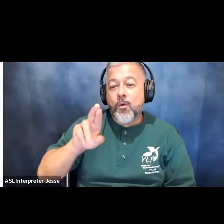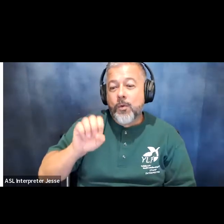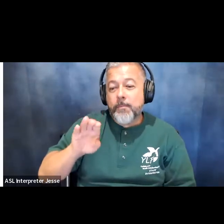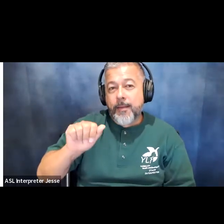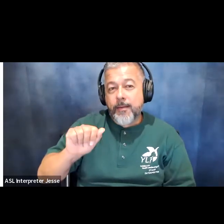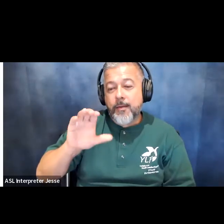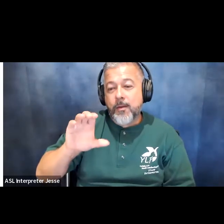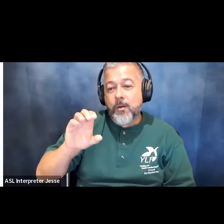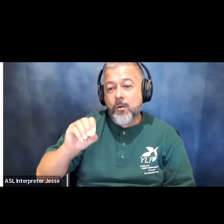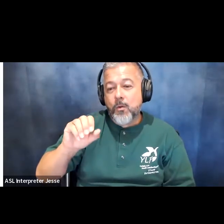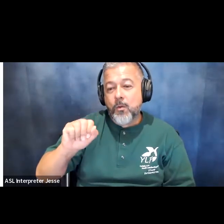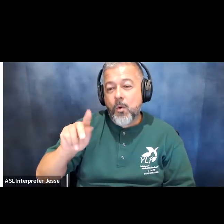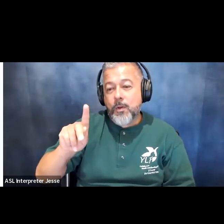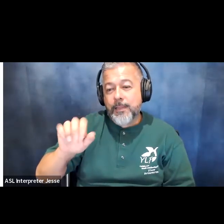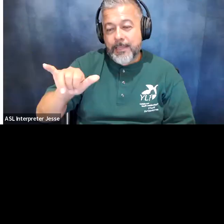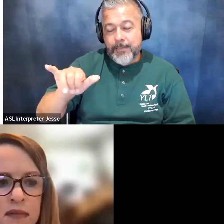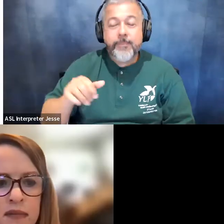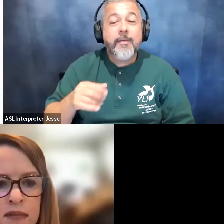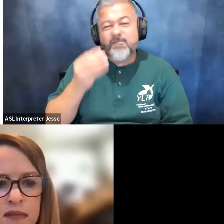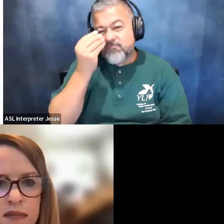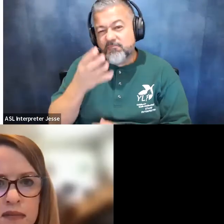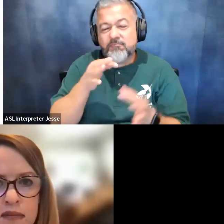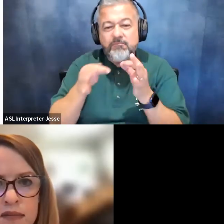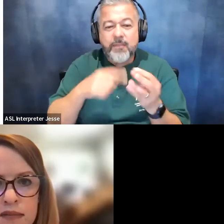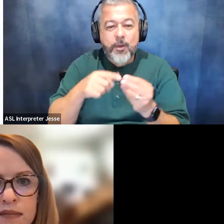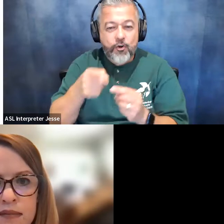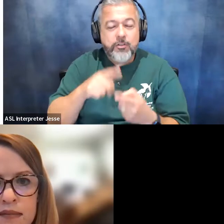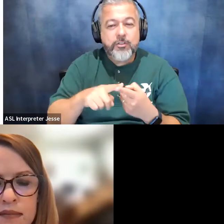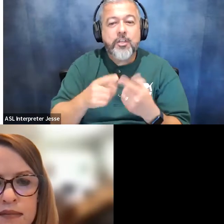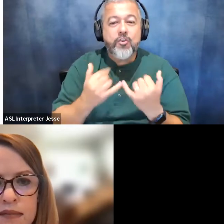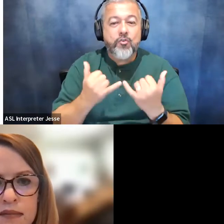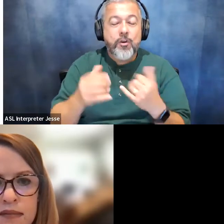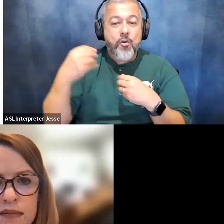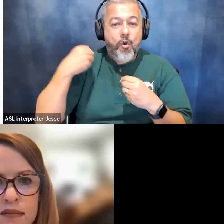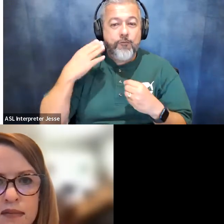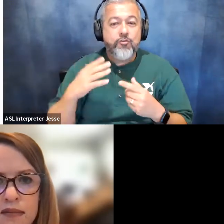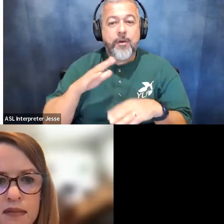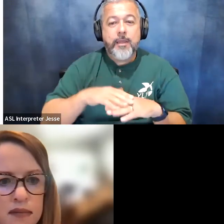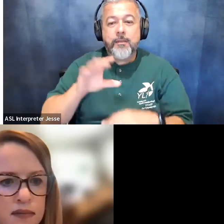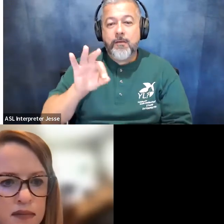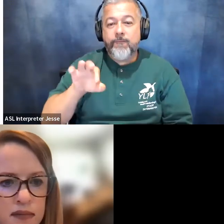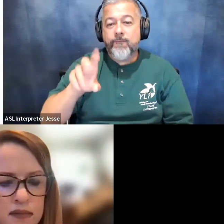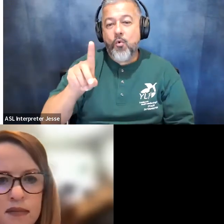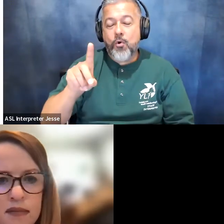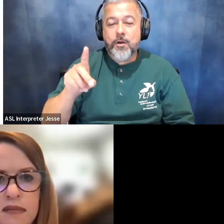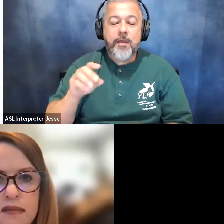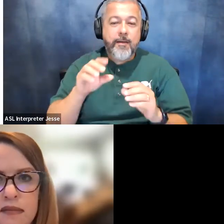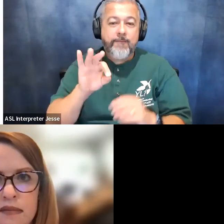rebecca rebecca is the program officer currently at the ford foundation um she is the first ever